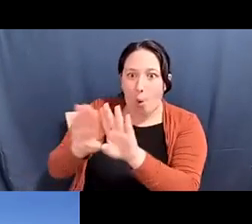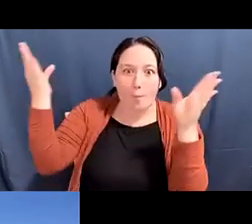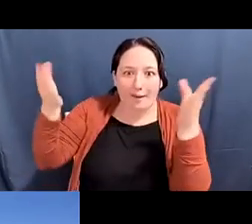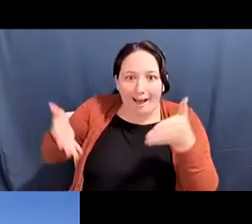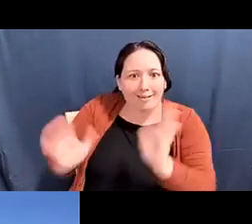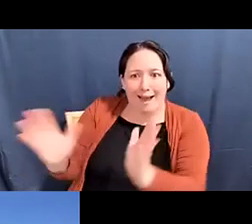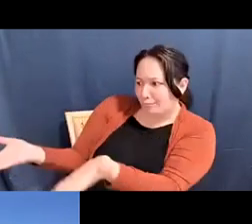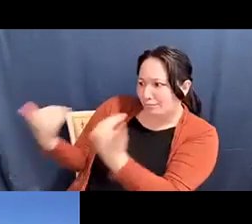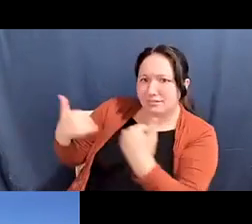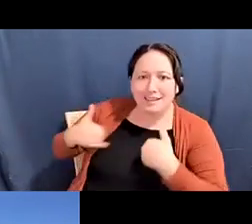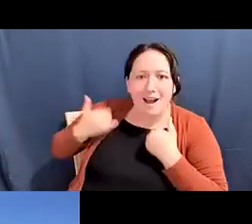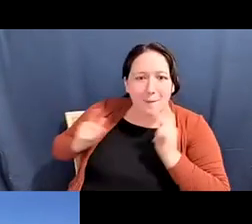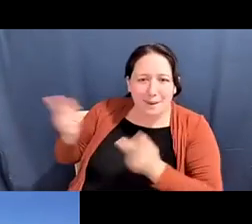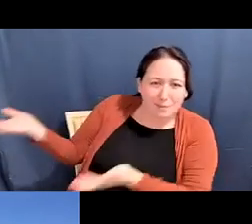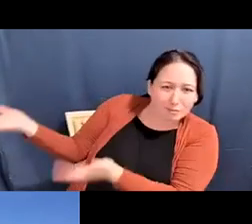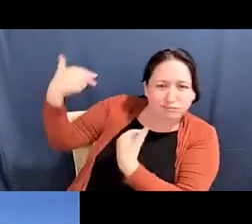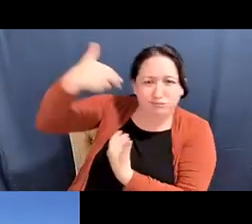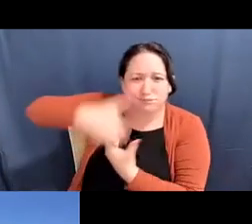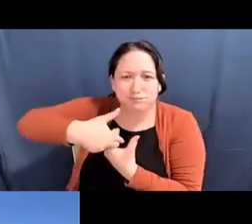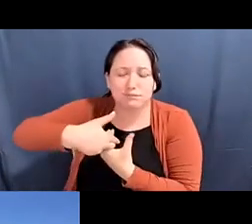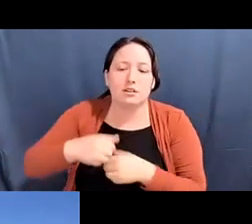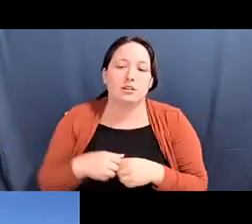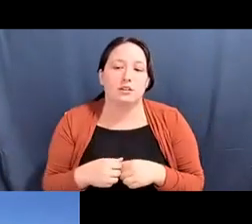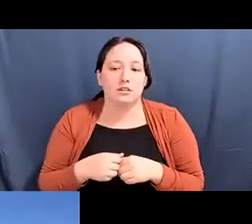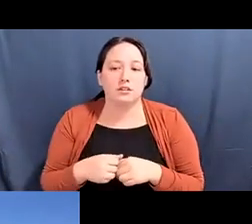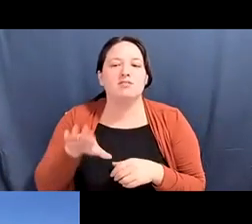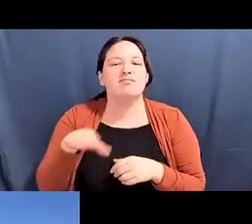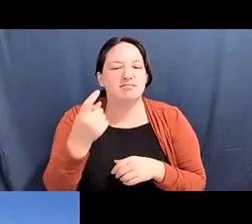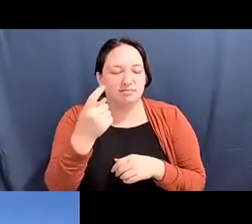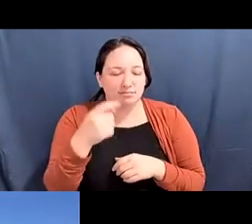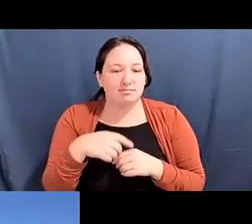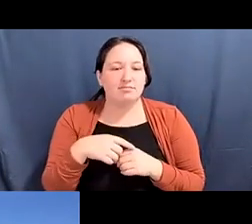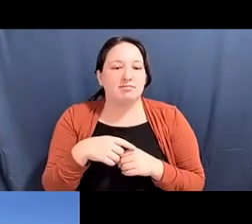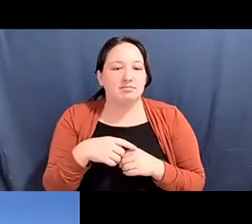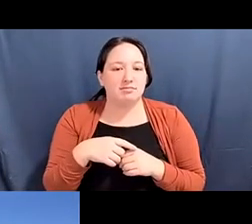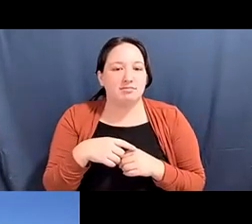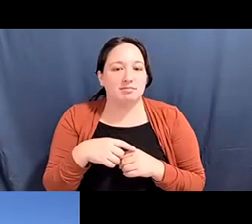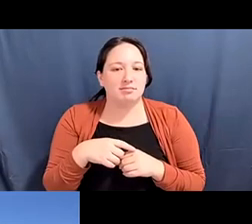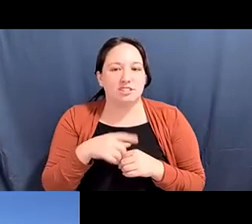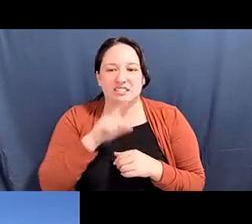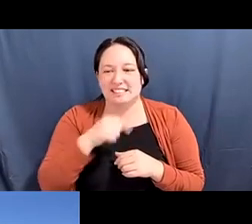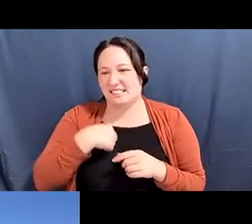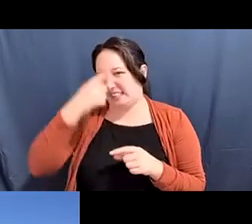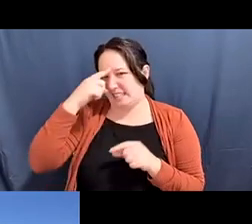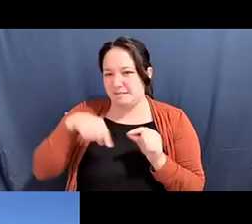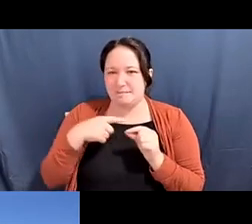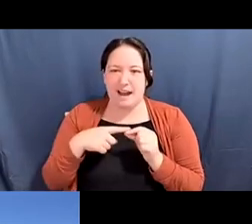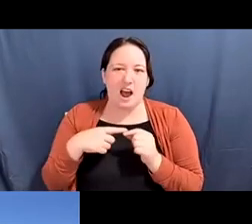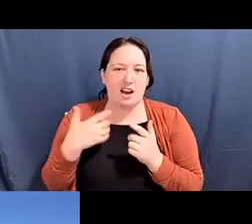Alex Tom he/him: And more... more particularly and there's one question that gets into this is like what's... what's the kind of next kind of set of issues.